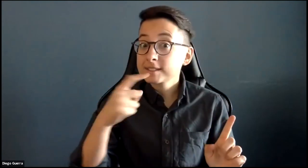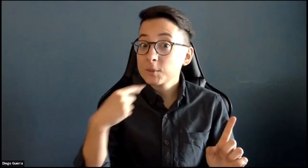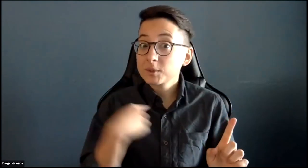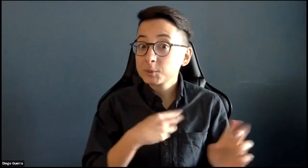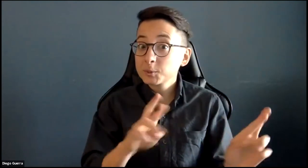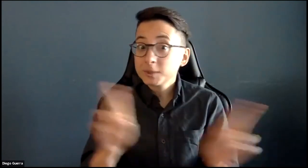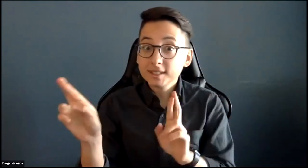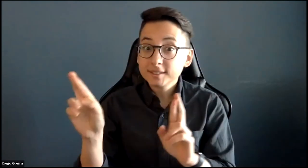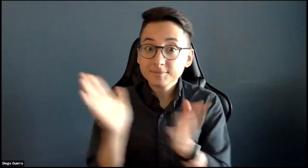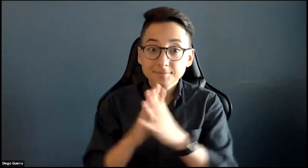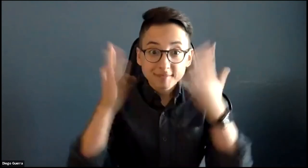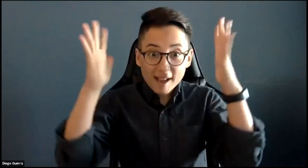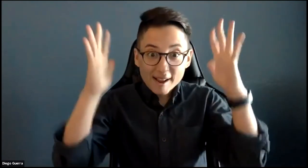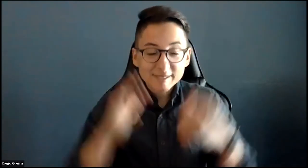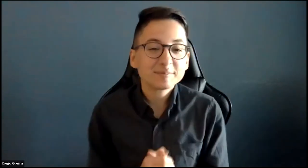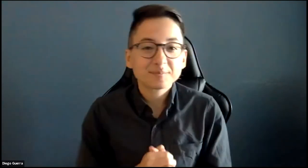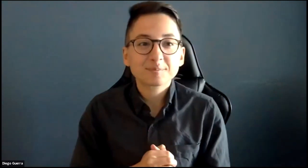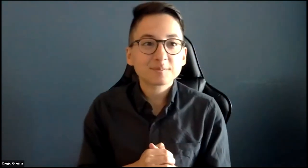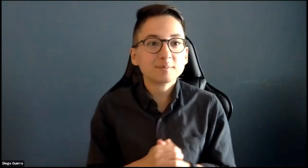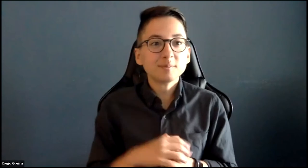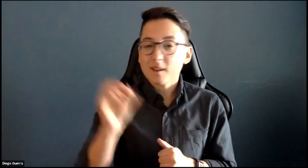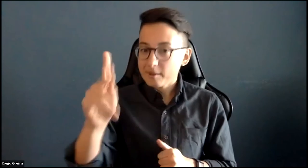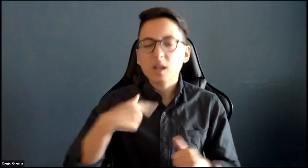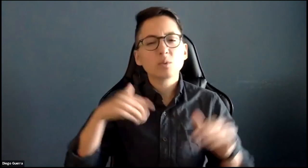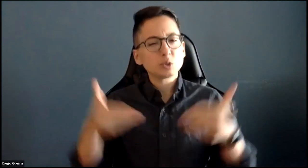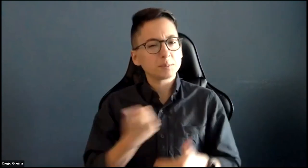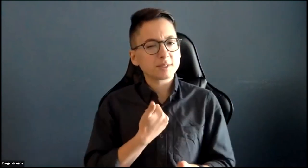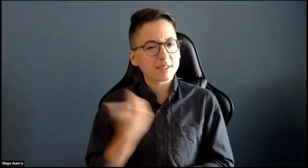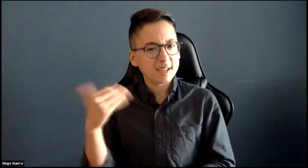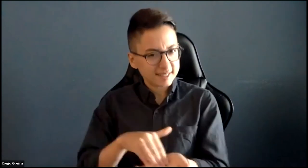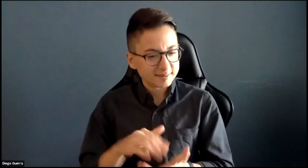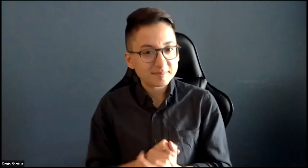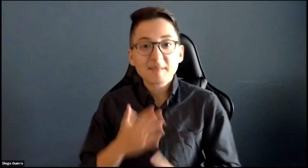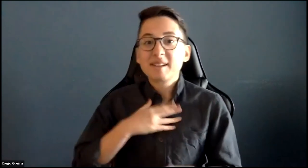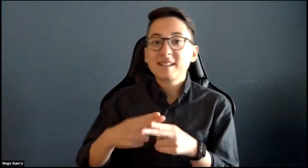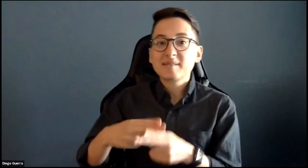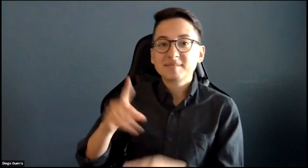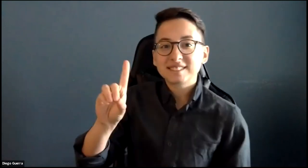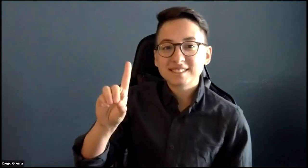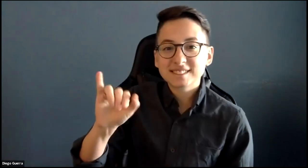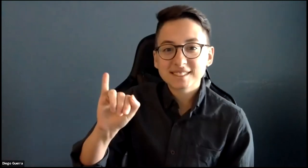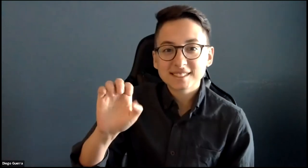And I've just heard that we're ready to roll. Let me introduce myself again.